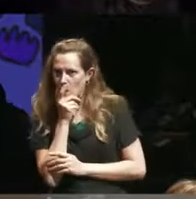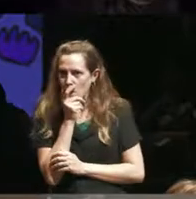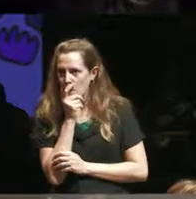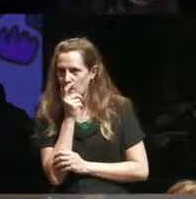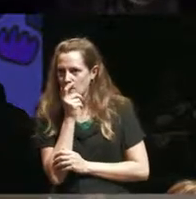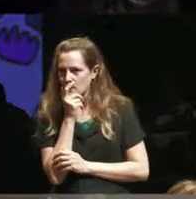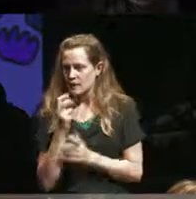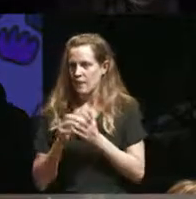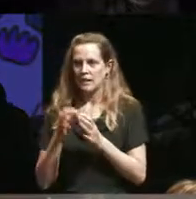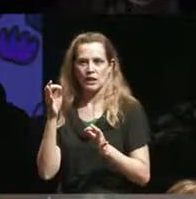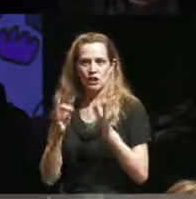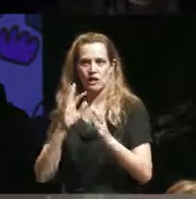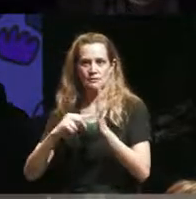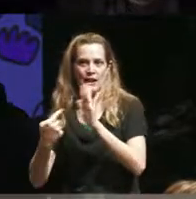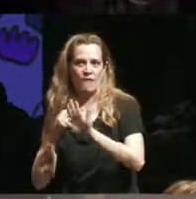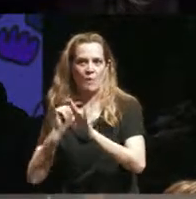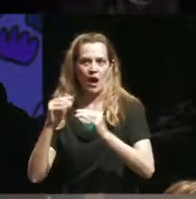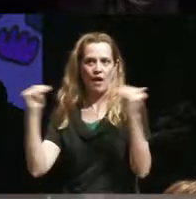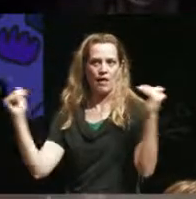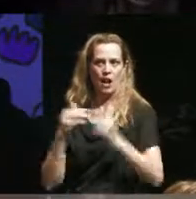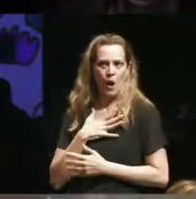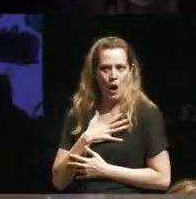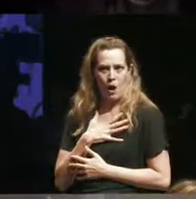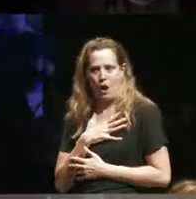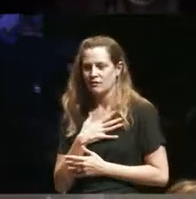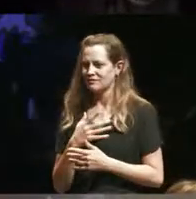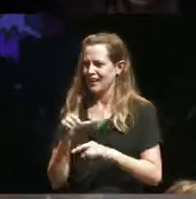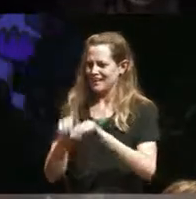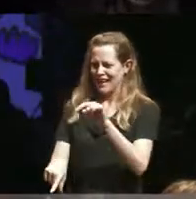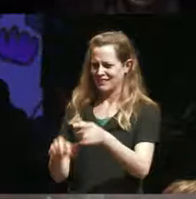there was a justice metaphor going on there I can't necessarily stop how